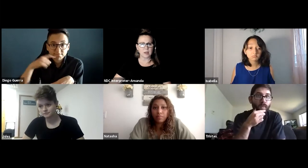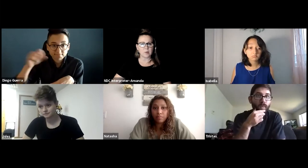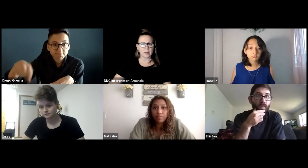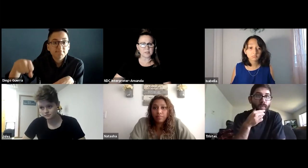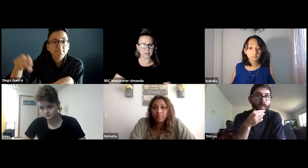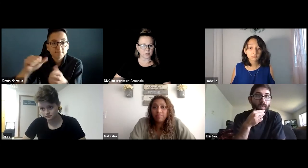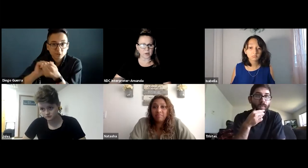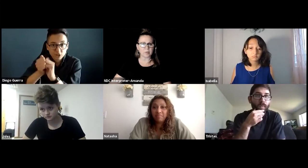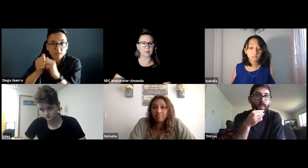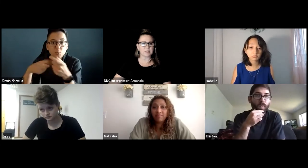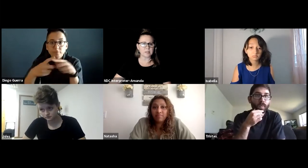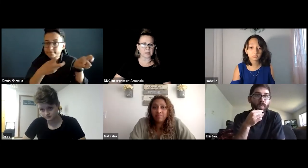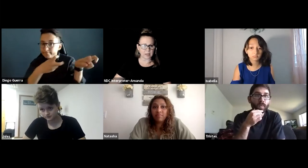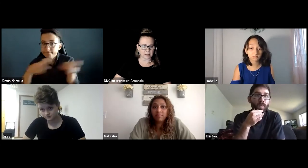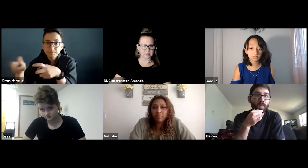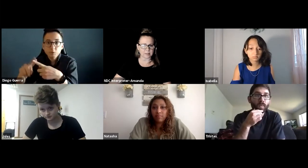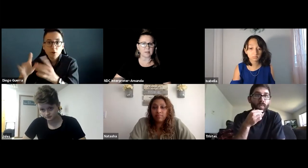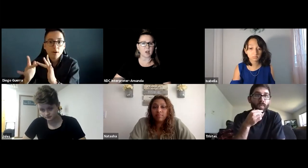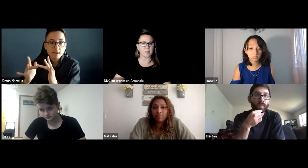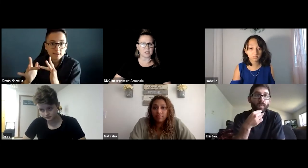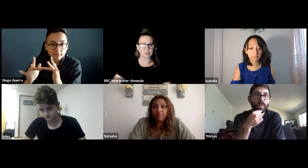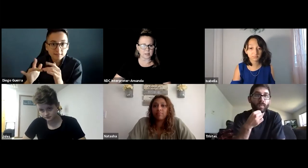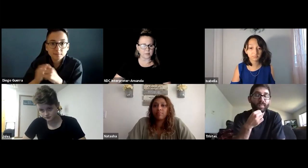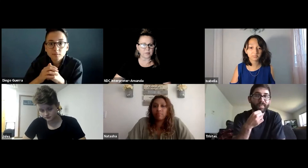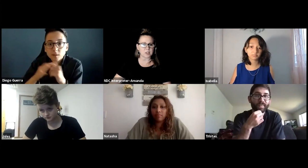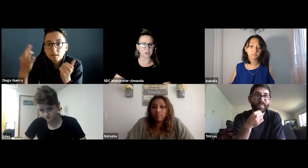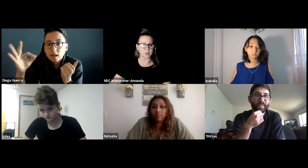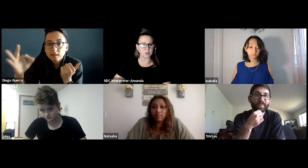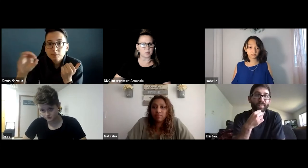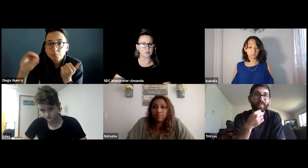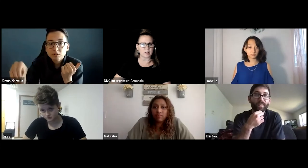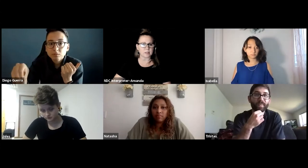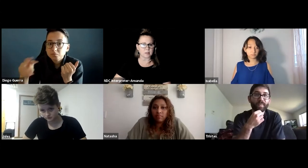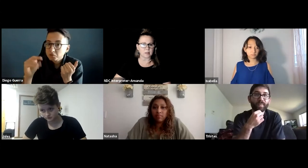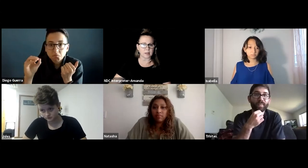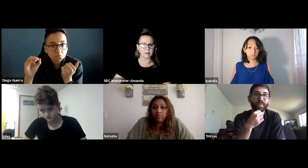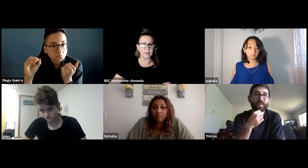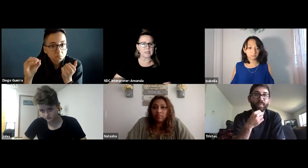What I'm seeing is 43% say yes. The accommodations did in fact change when you moved your classes online.